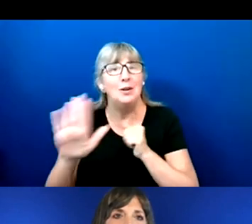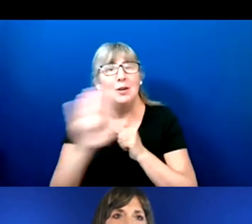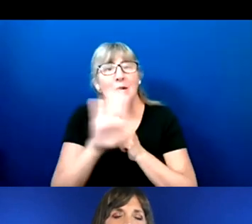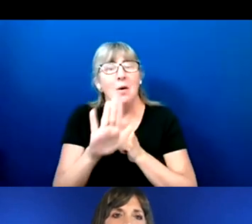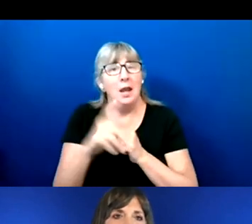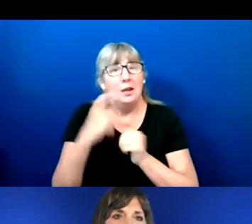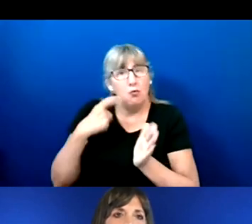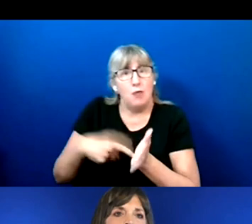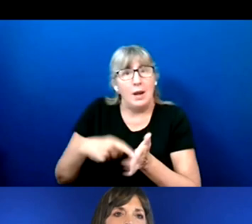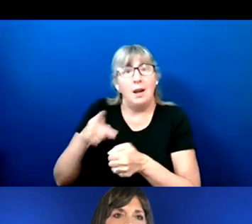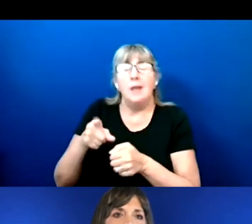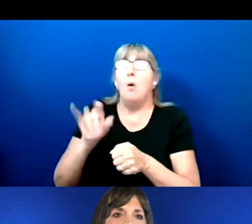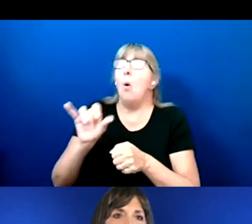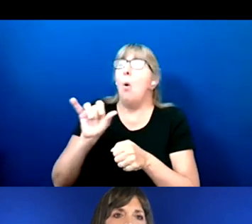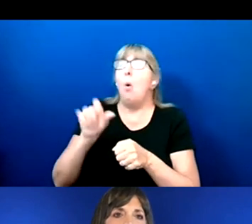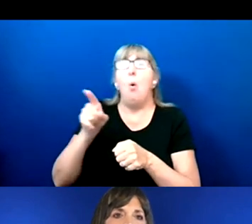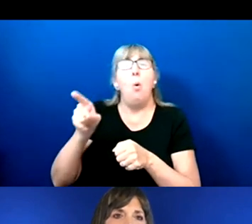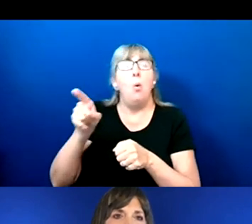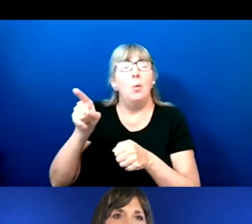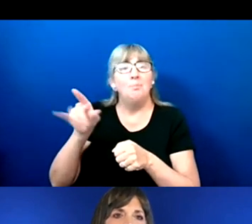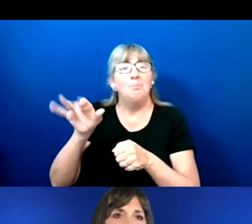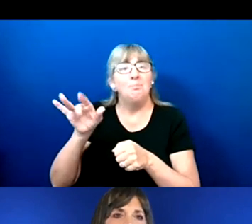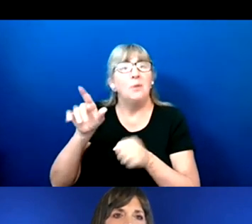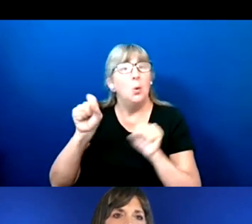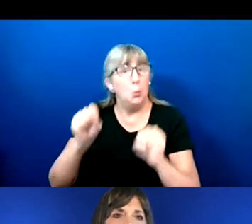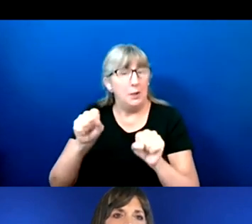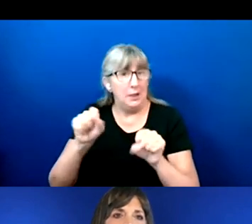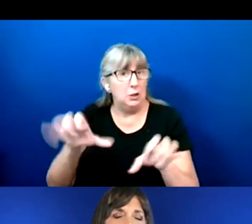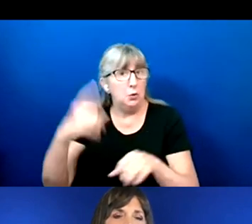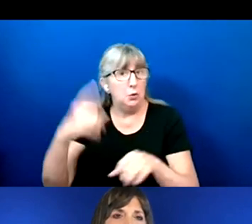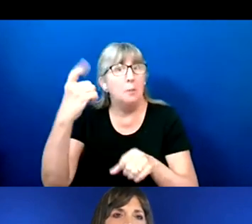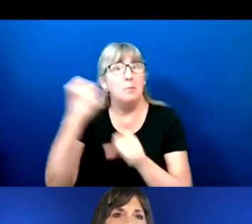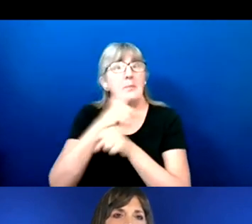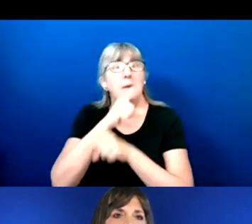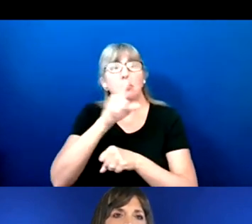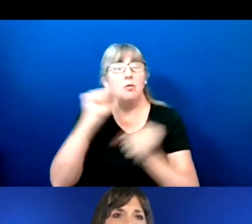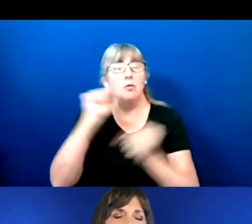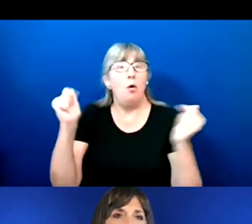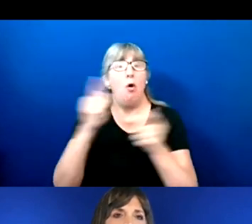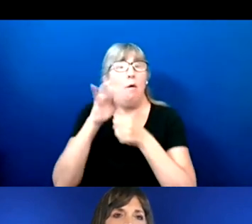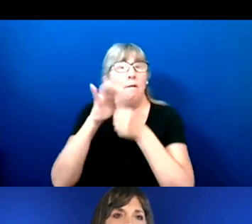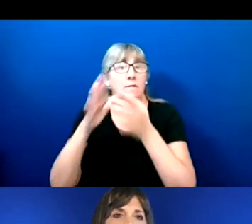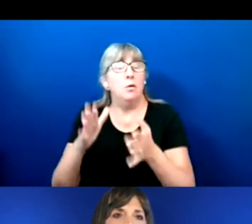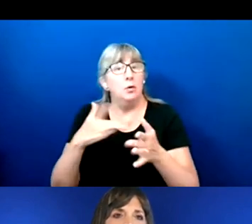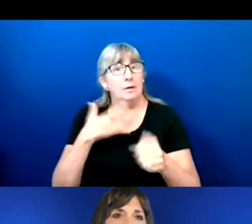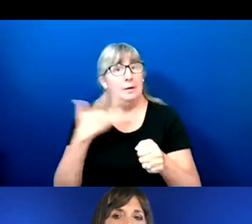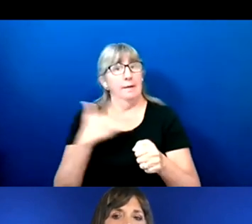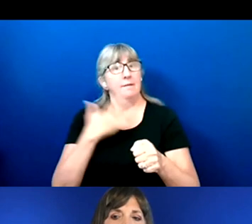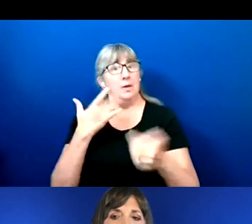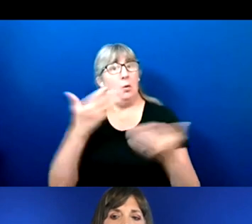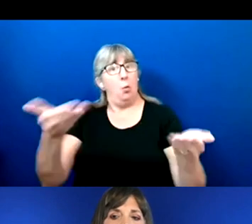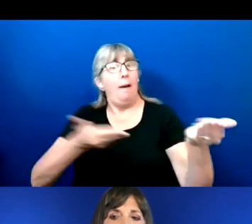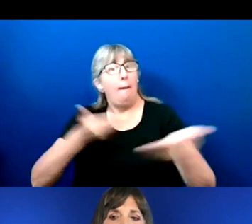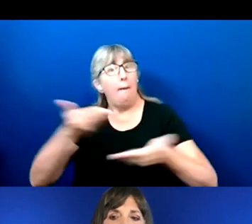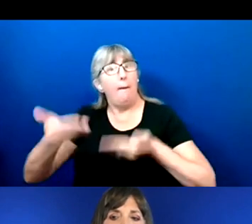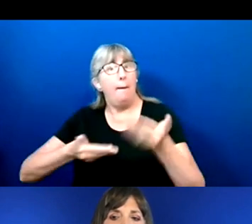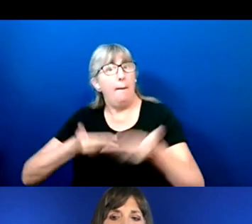recognize, hey, you know, we can do something to make sure that all voters feel welcomed and are able to vote.